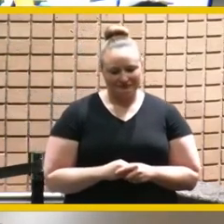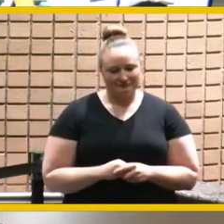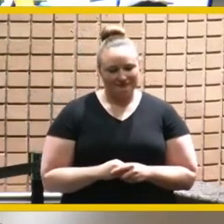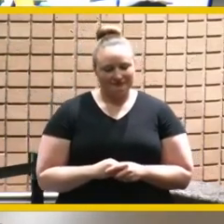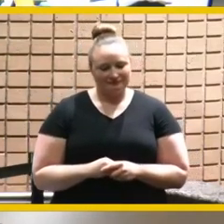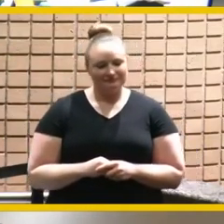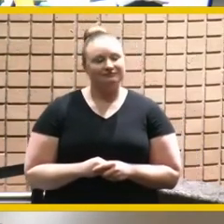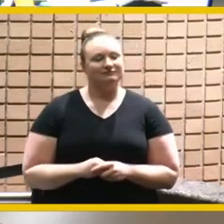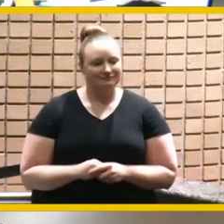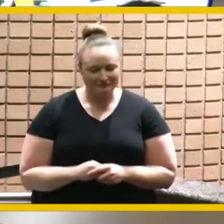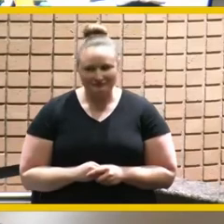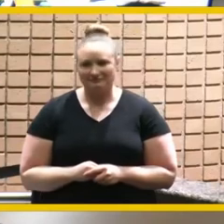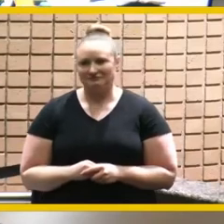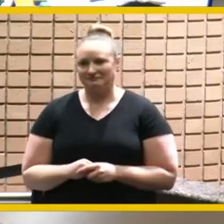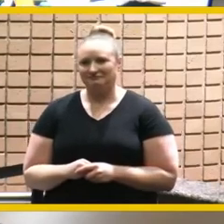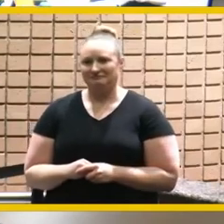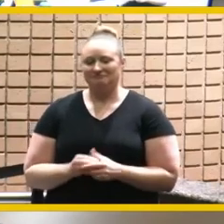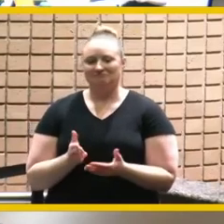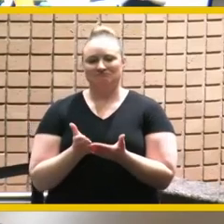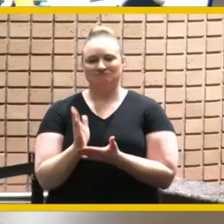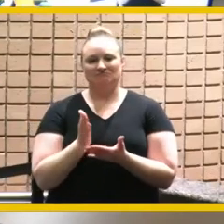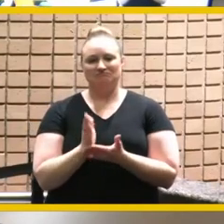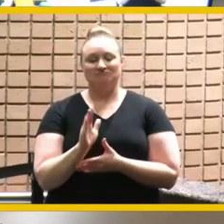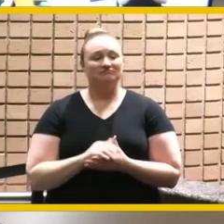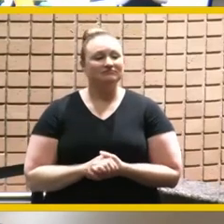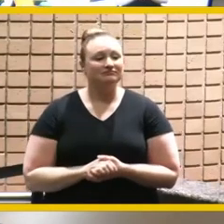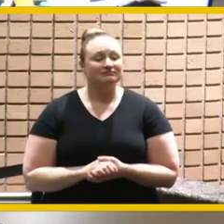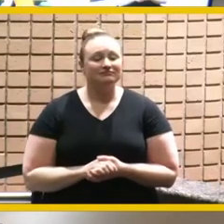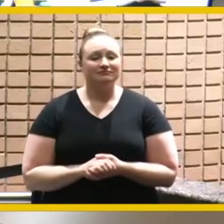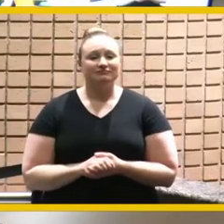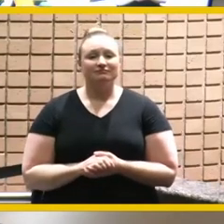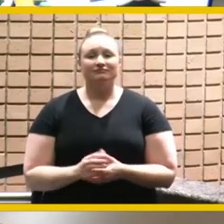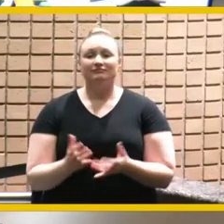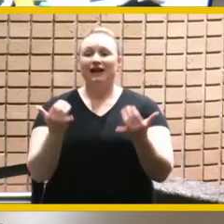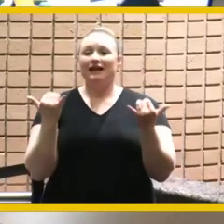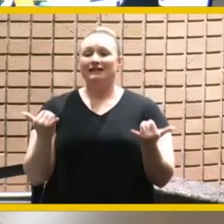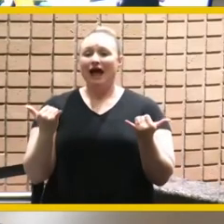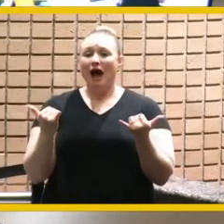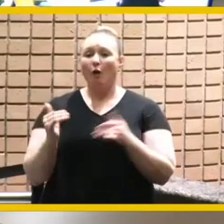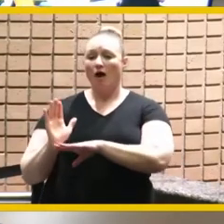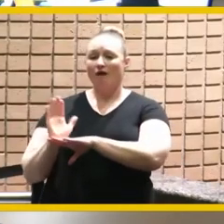all right and now we'll turn our attention to a video by rich erickson